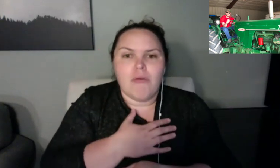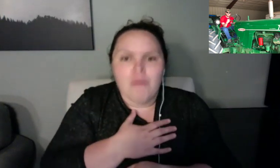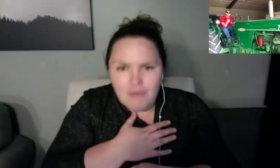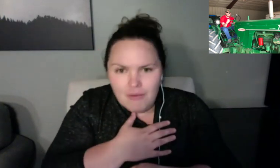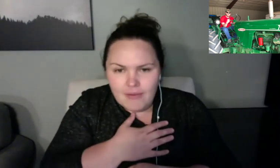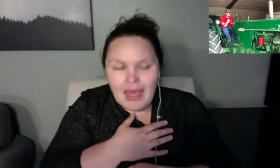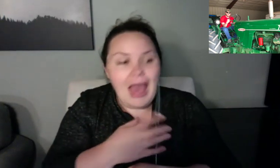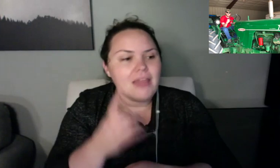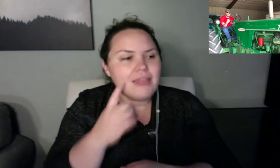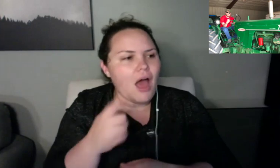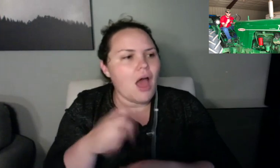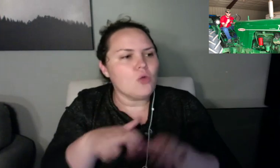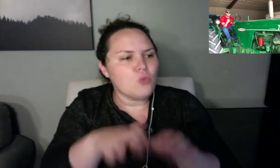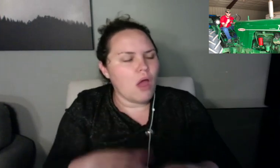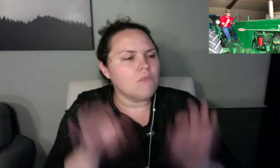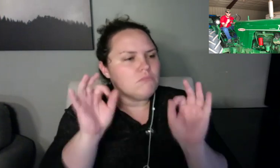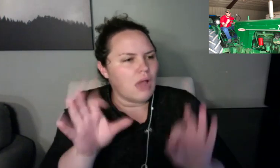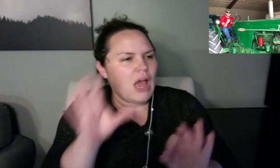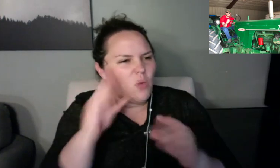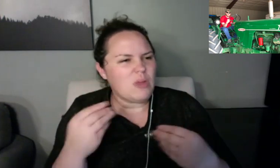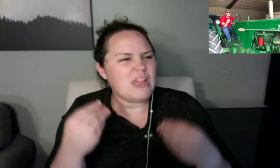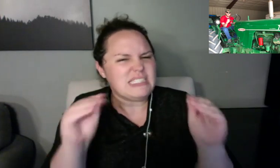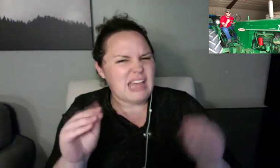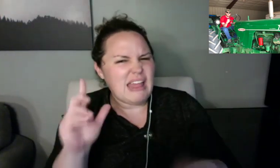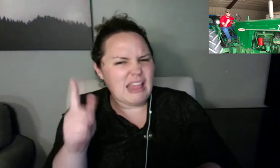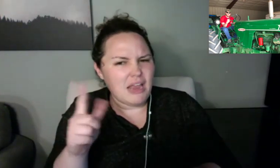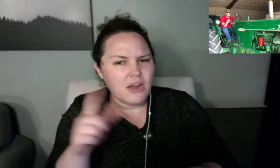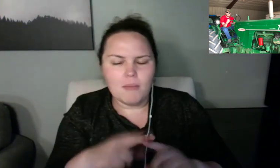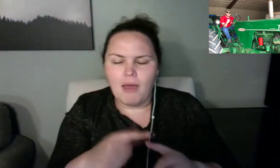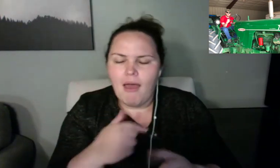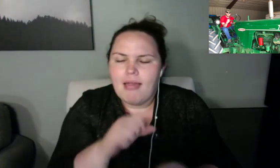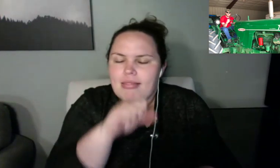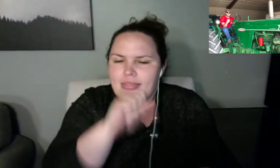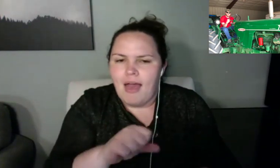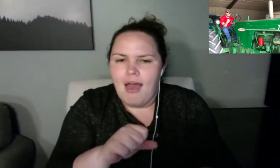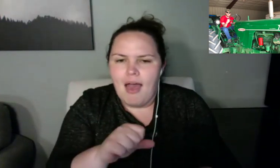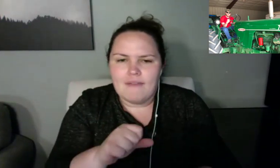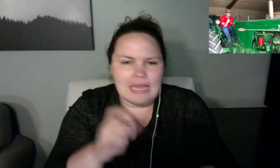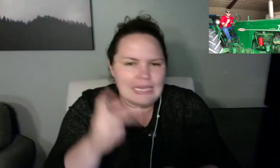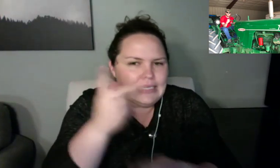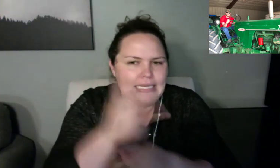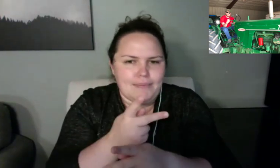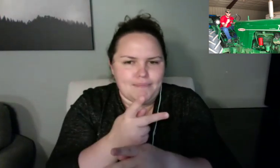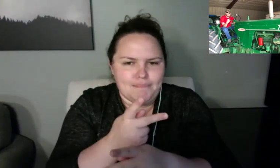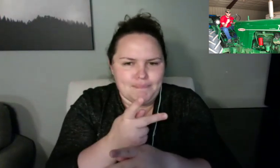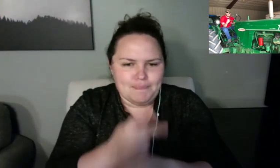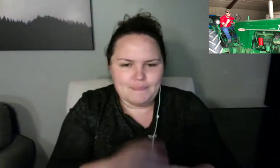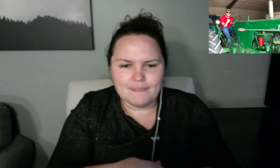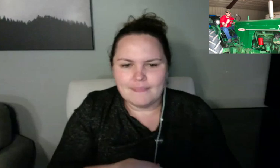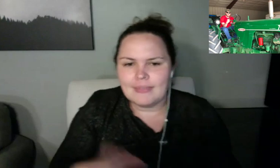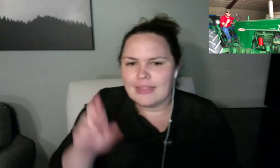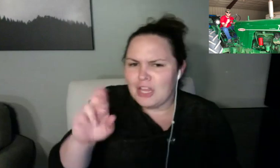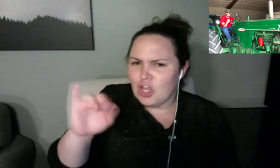Eme s mom: Where do you live? Tell them where you live. Eme: Okay. I live at Kokomo, Indiana.